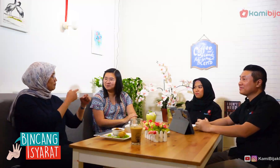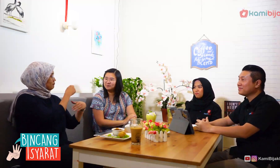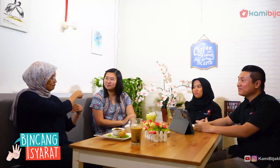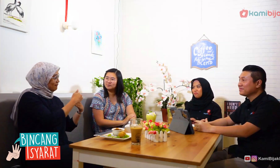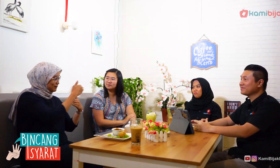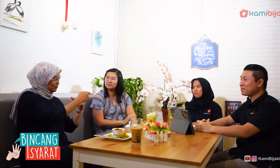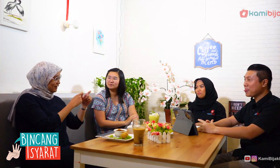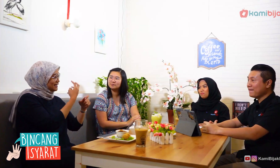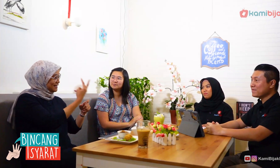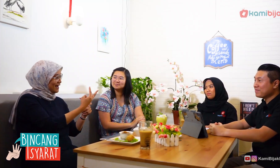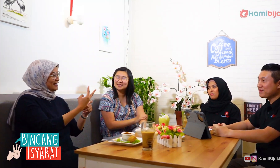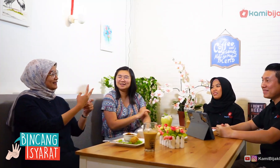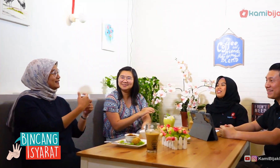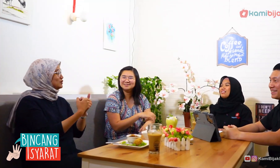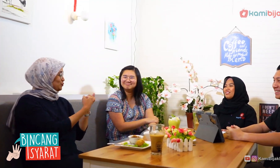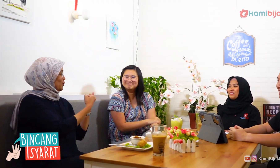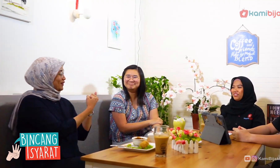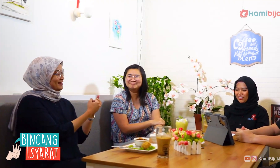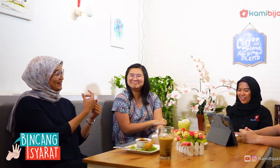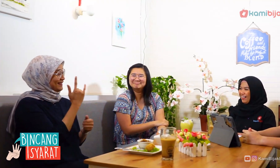I hope Laura can continue studying S3, hopefully, it will still be supported!